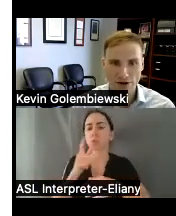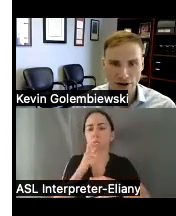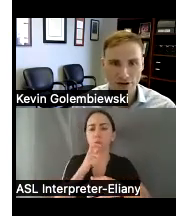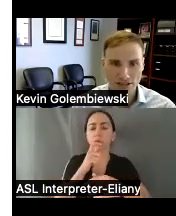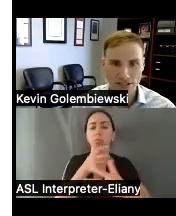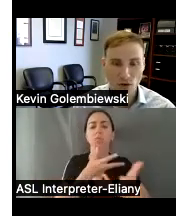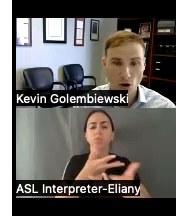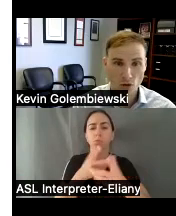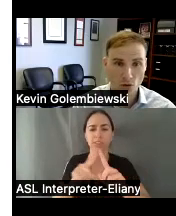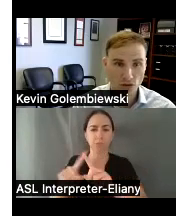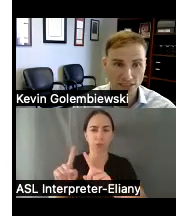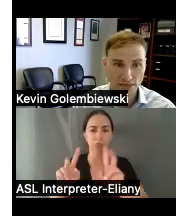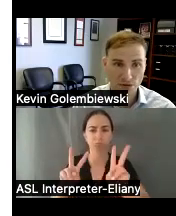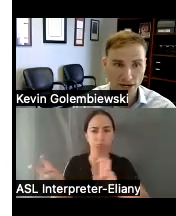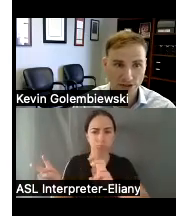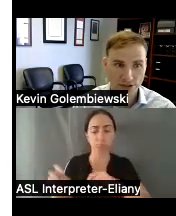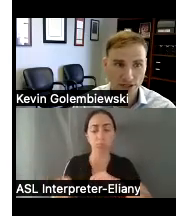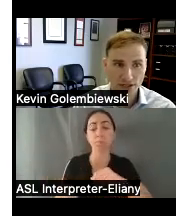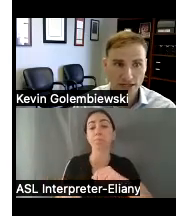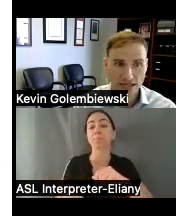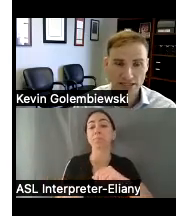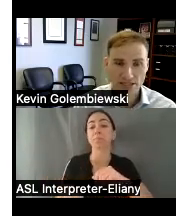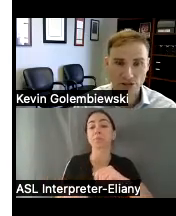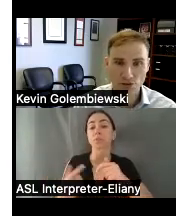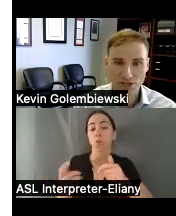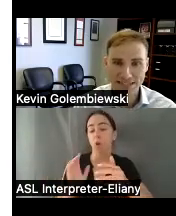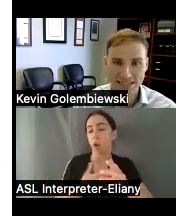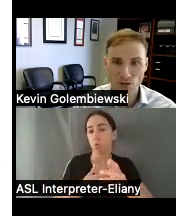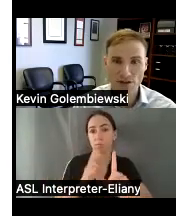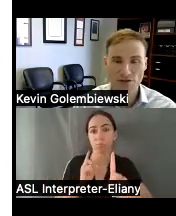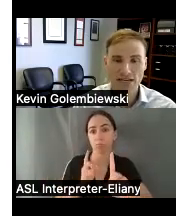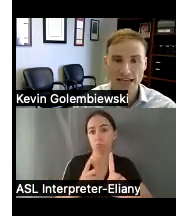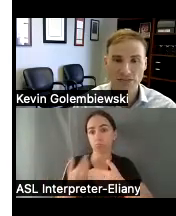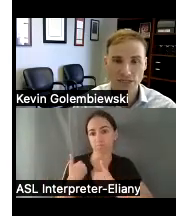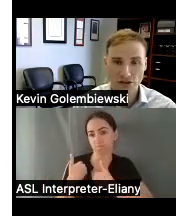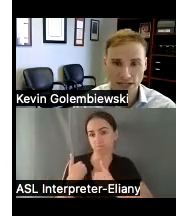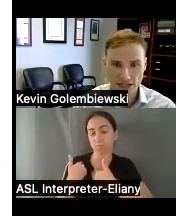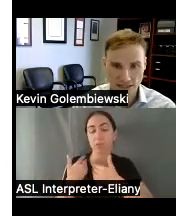areas and so our role as a team director is to consider whether the case meets our case